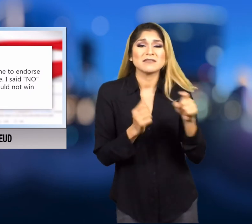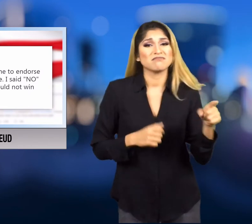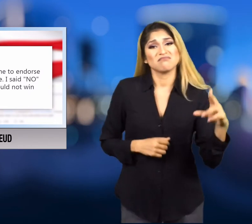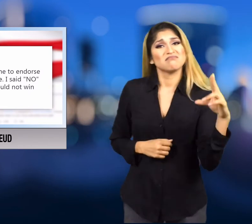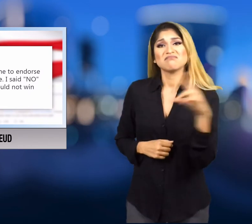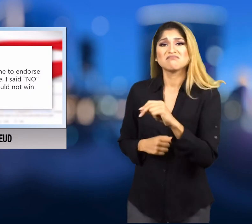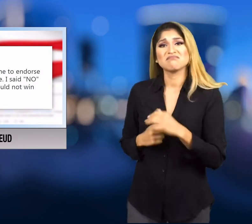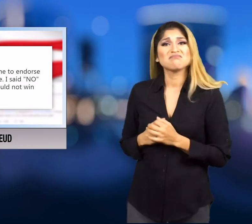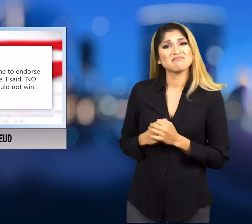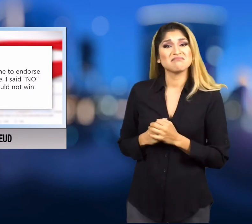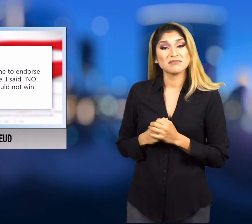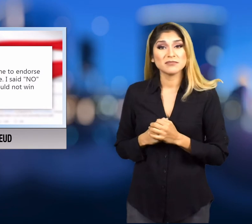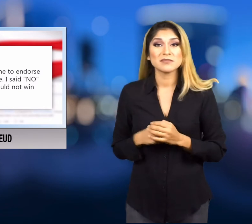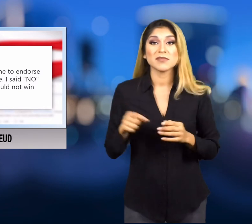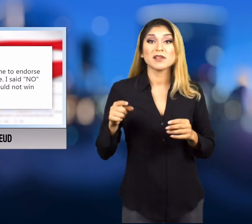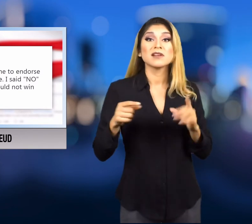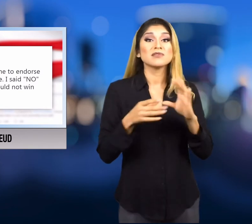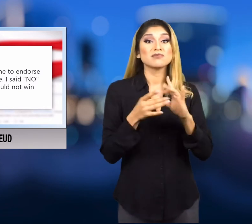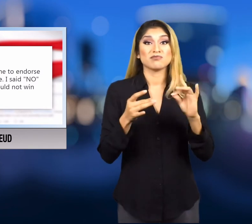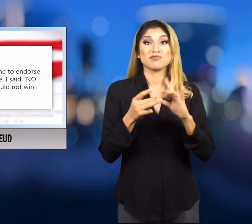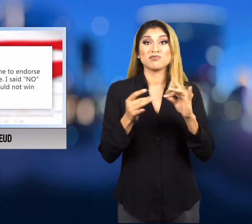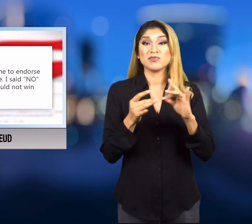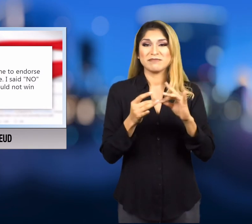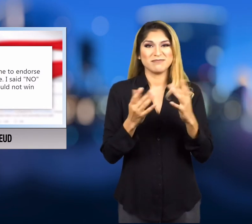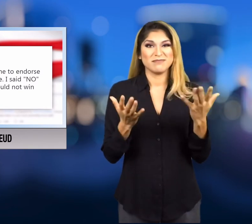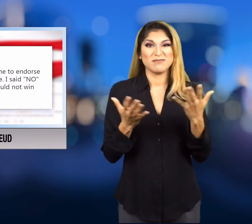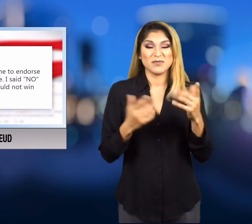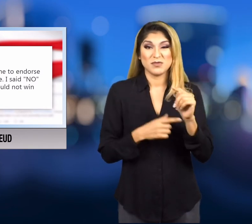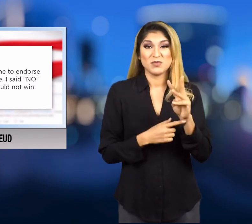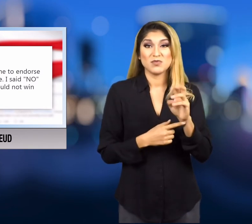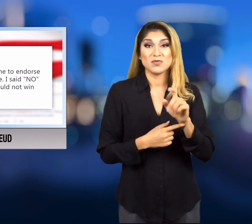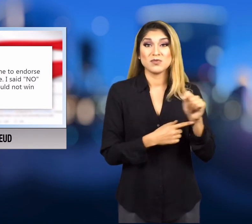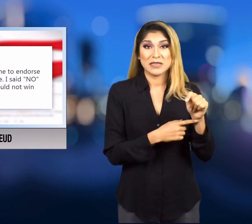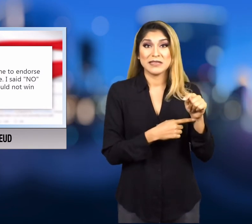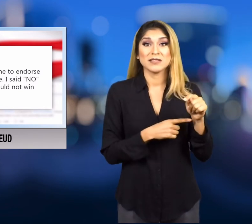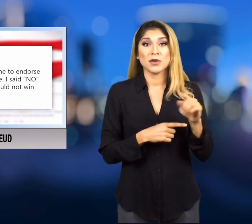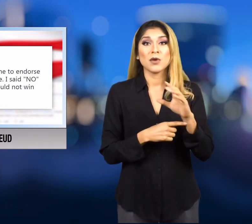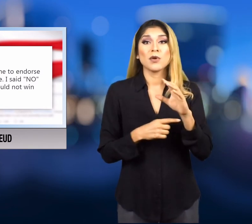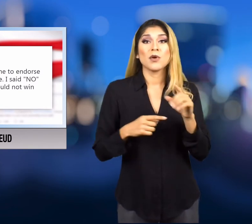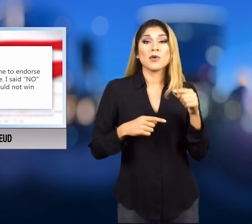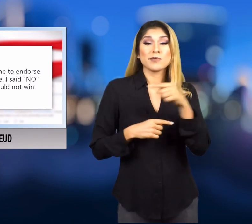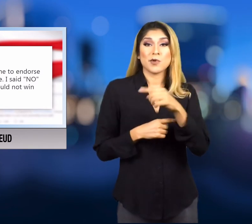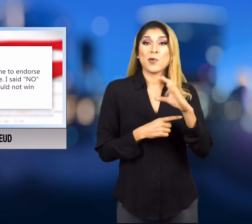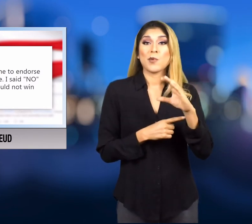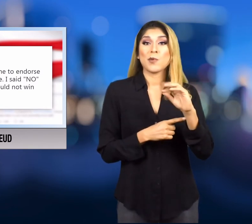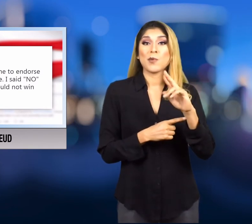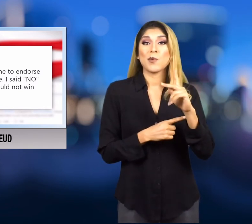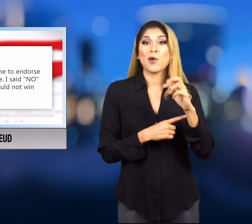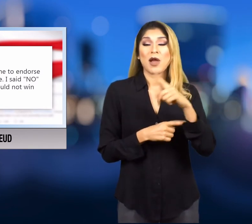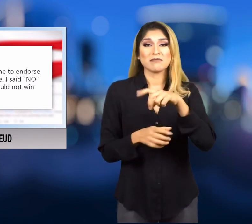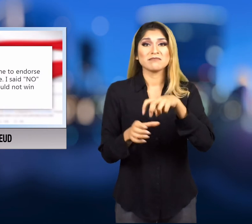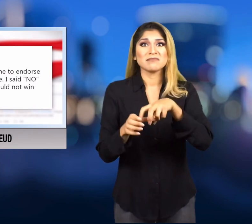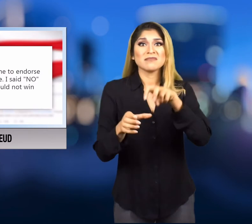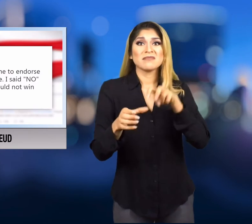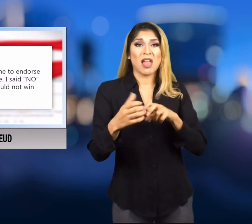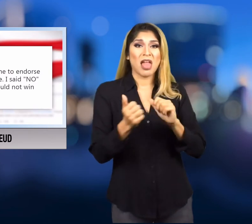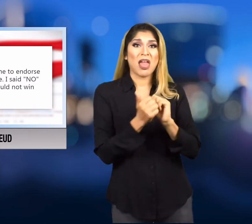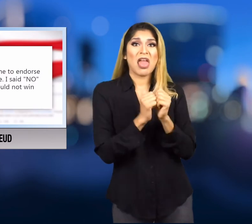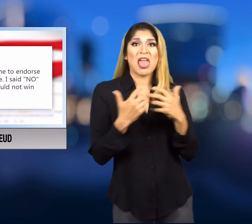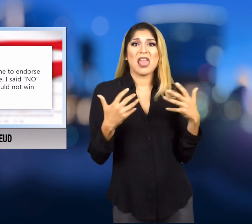but Trump said "No." The tweet also said Corker then dropped out of the race and had no guts to run.